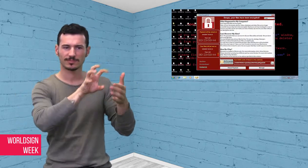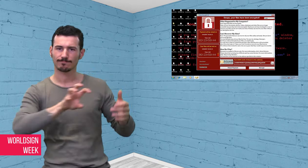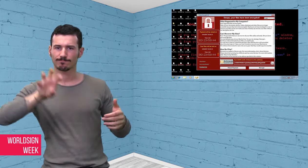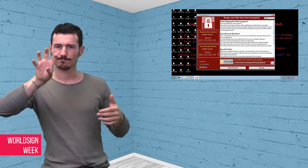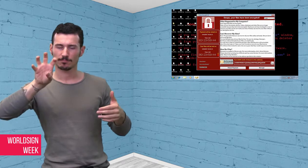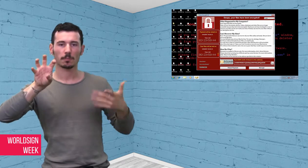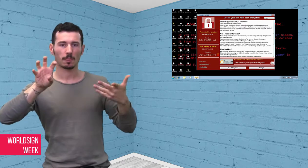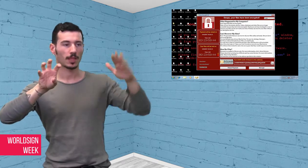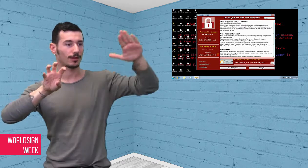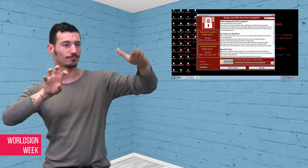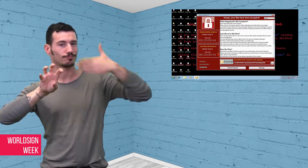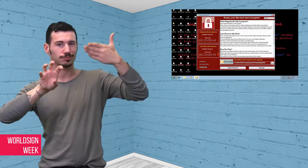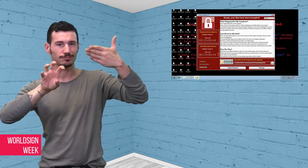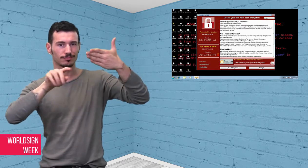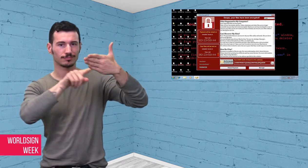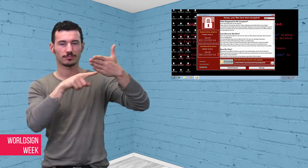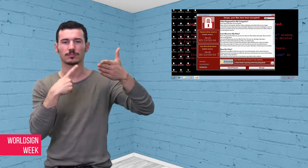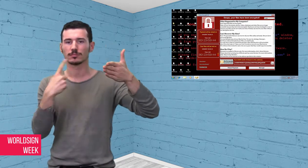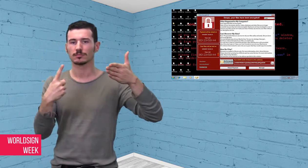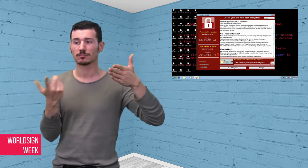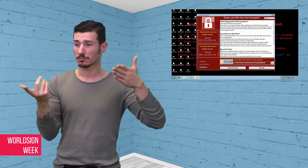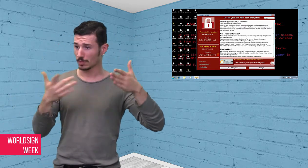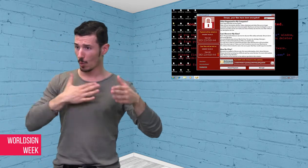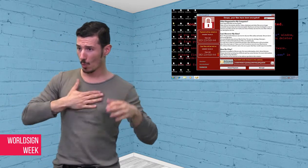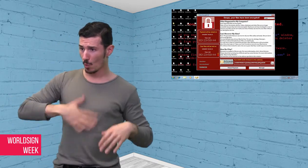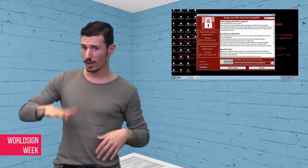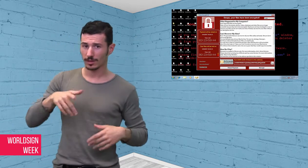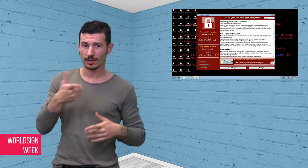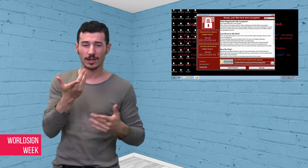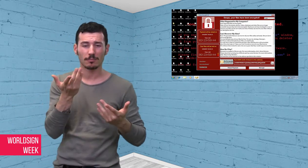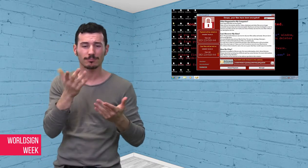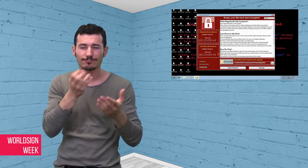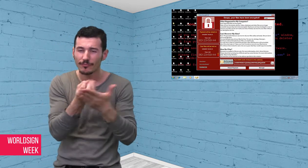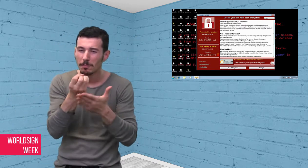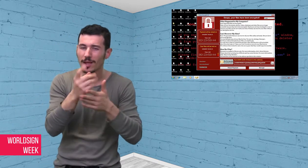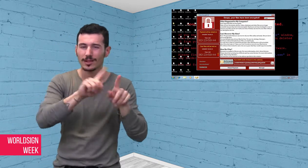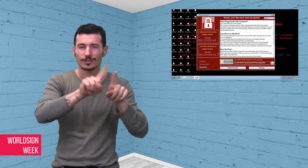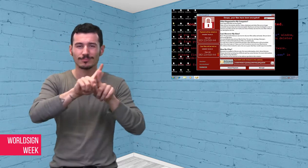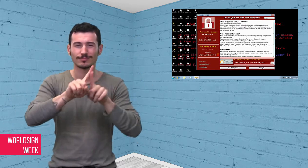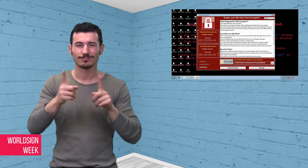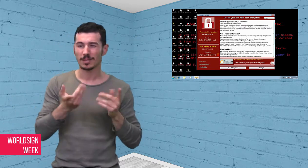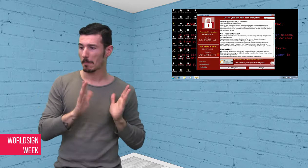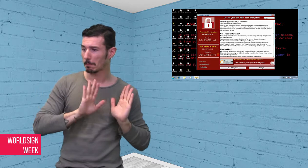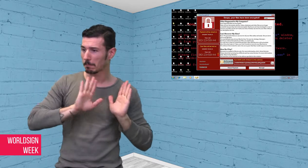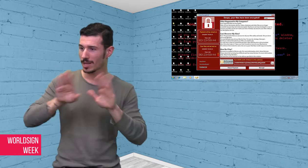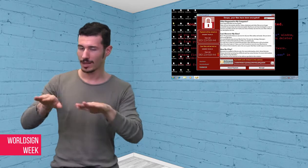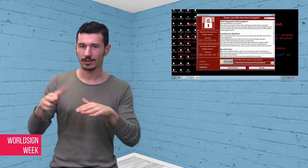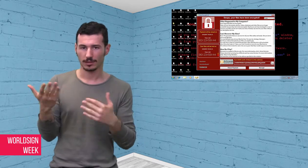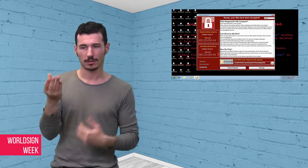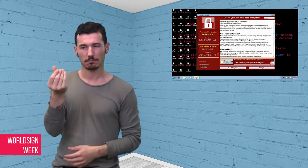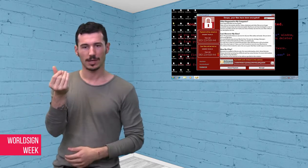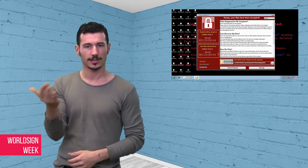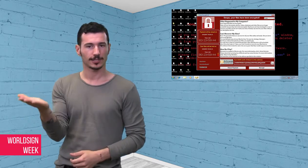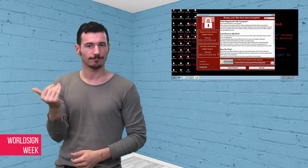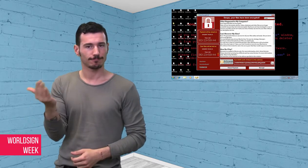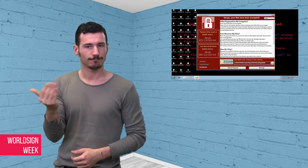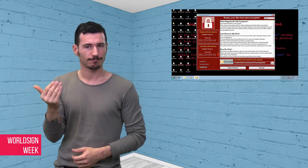get your access to the files back. No one knows the identity behind